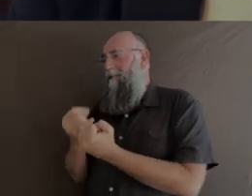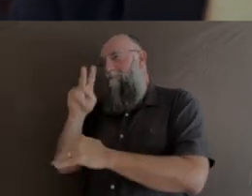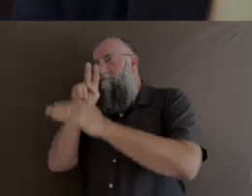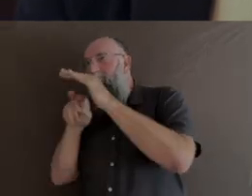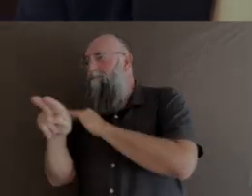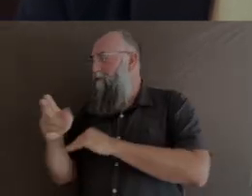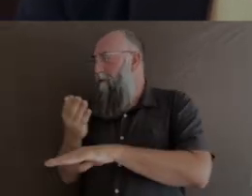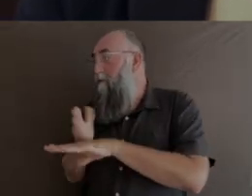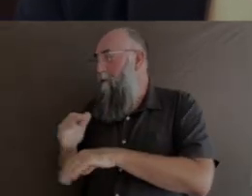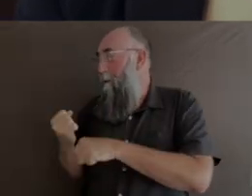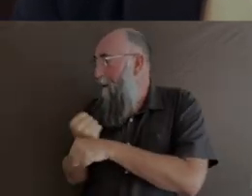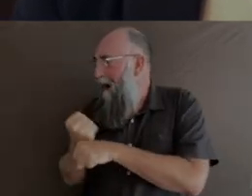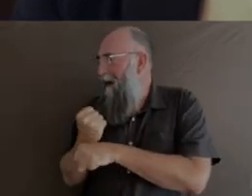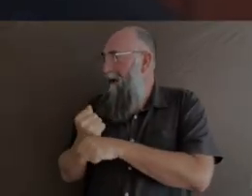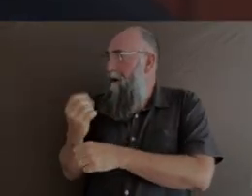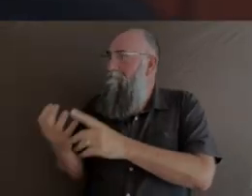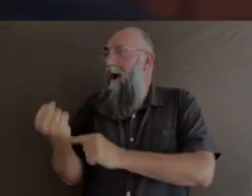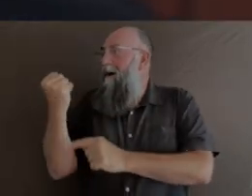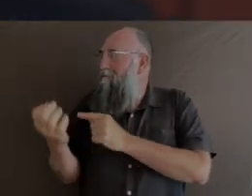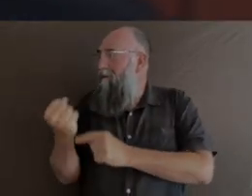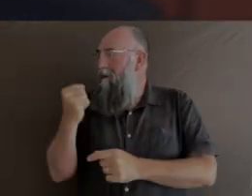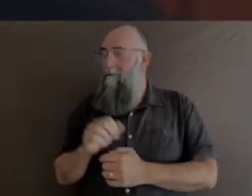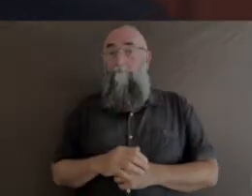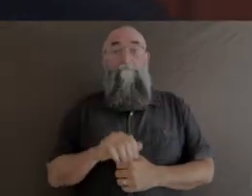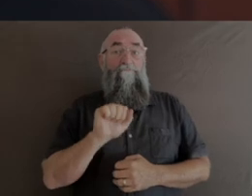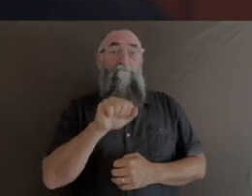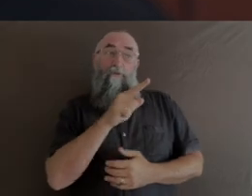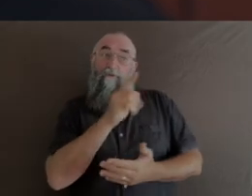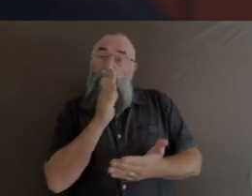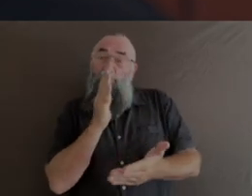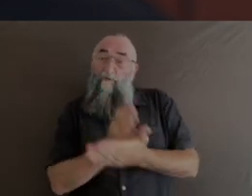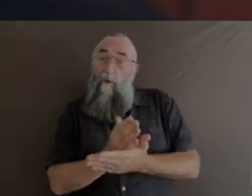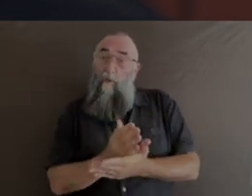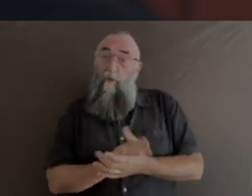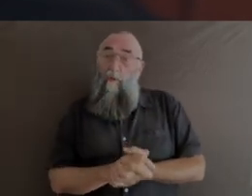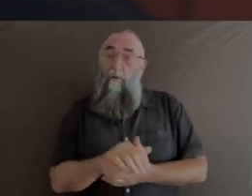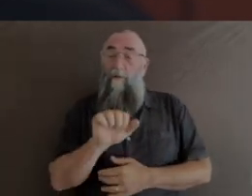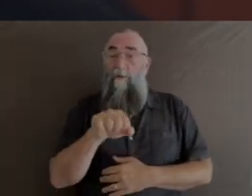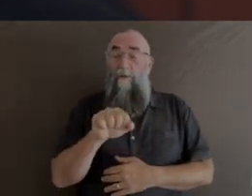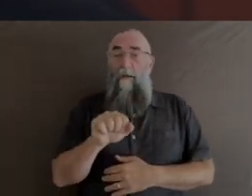creativity and new discoveries. So true. And at key moments in my life,